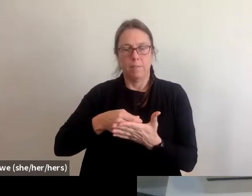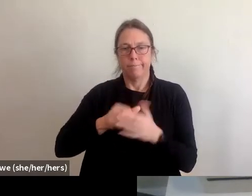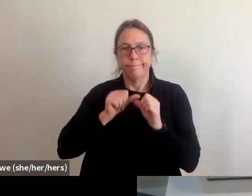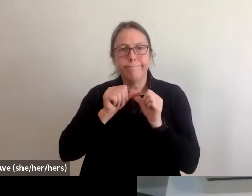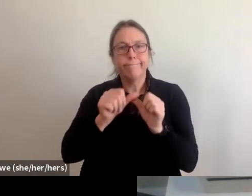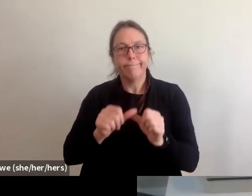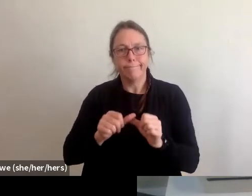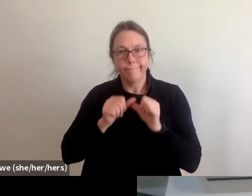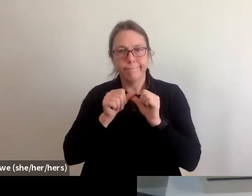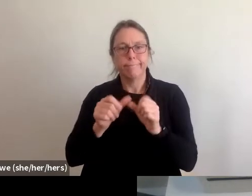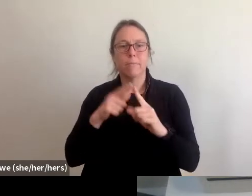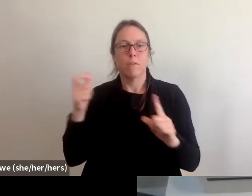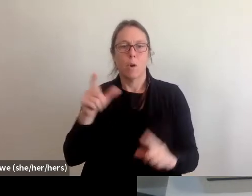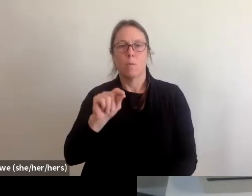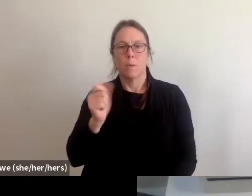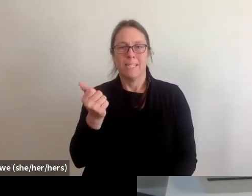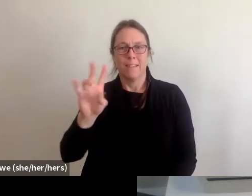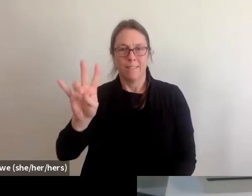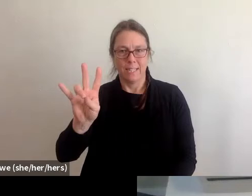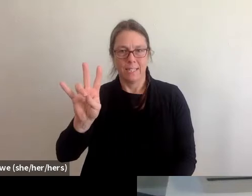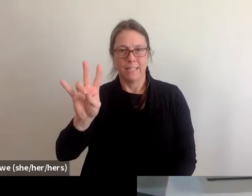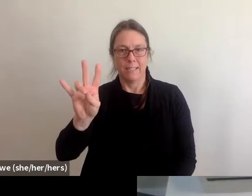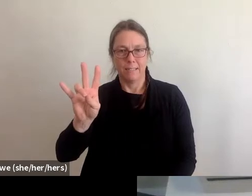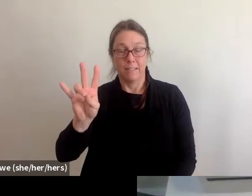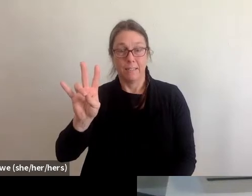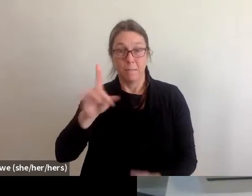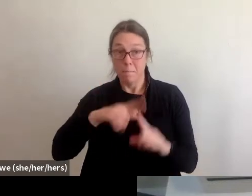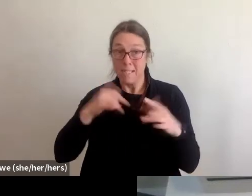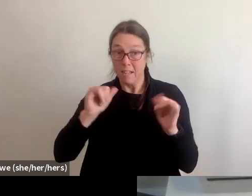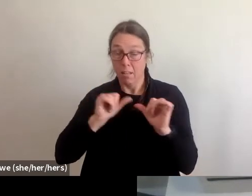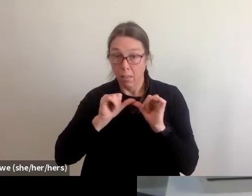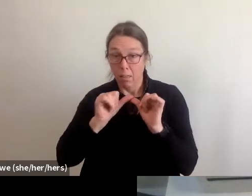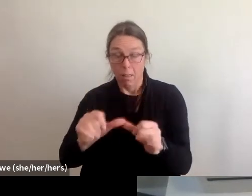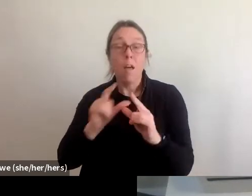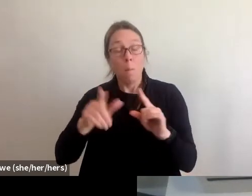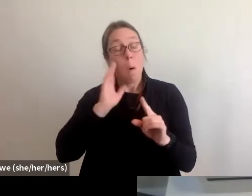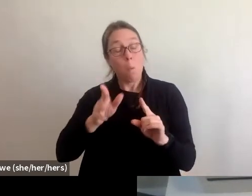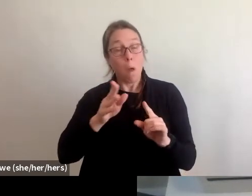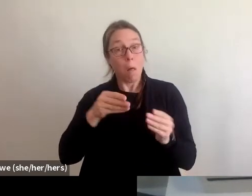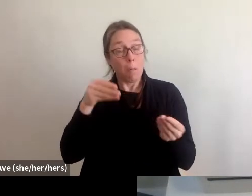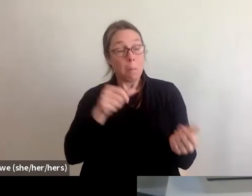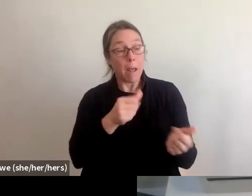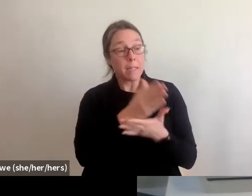still from 2017 but they will replace some of the last affordable housing units